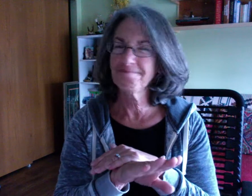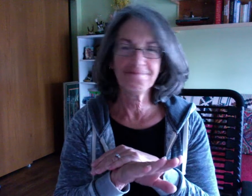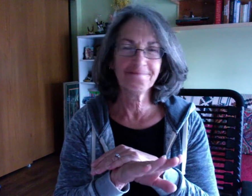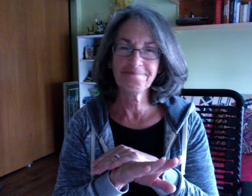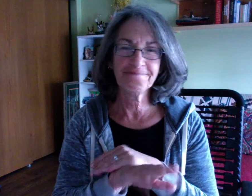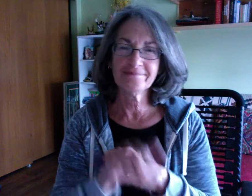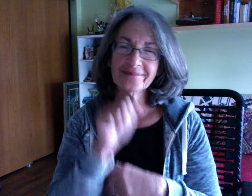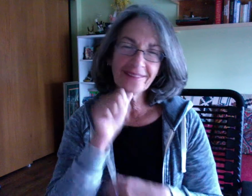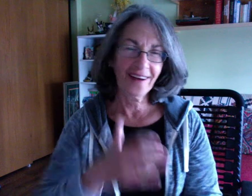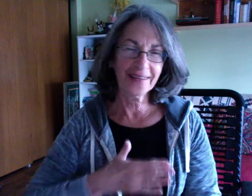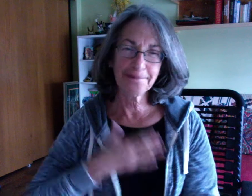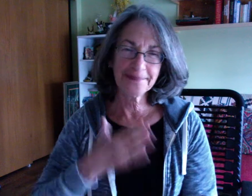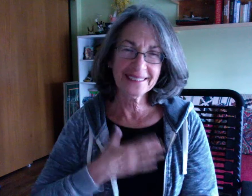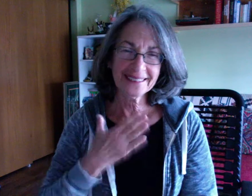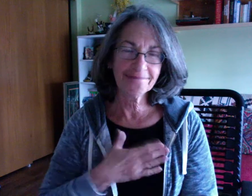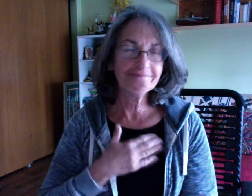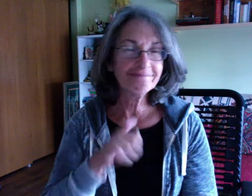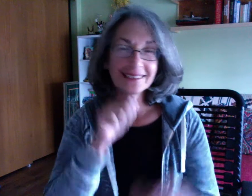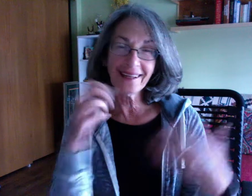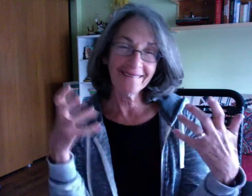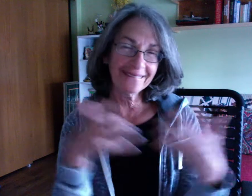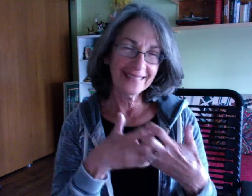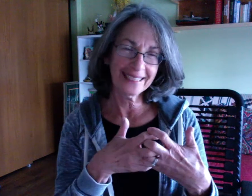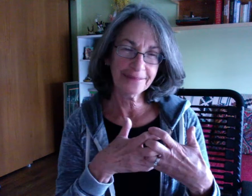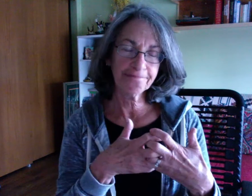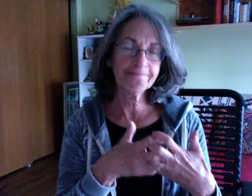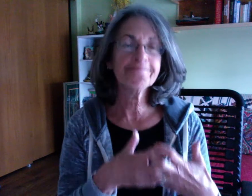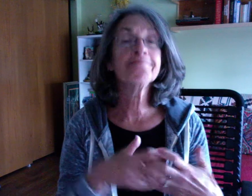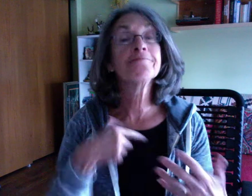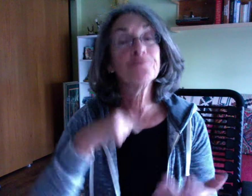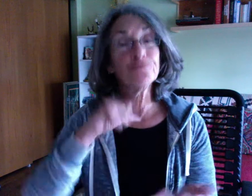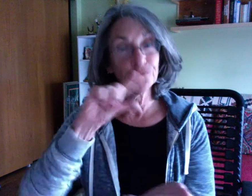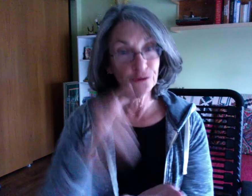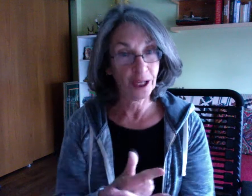When I enrolled, I was not happy, I did not fit in